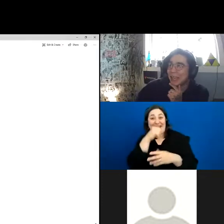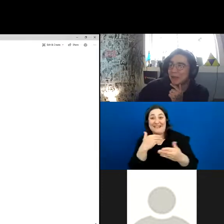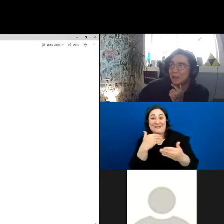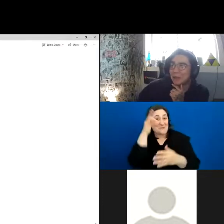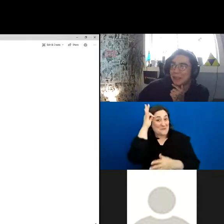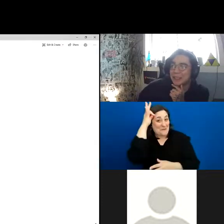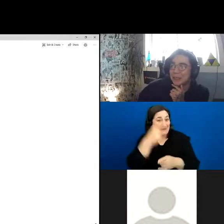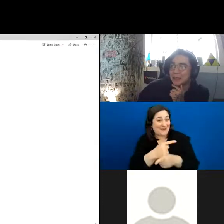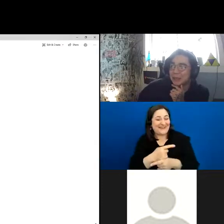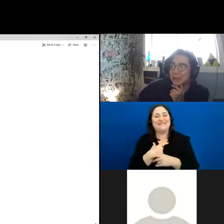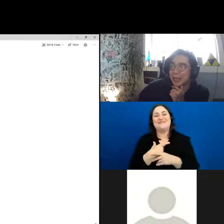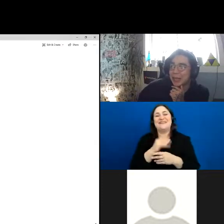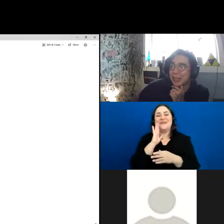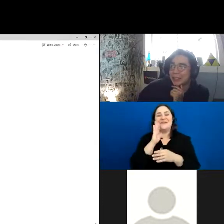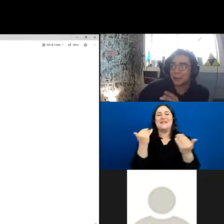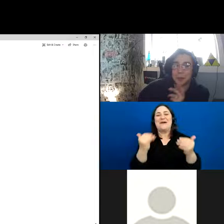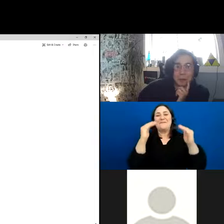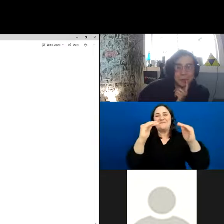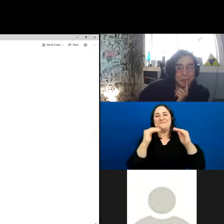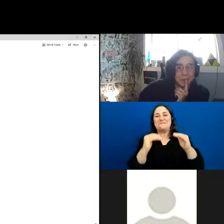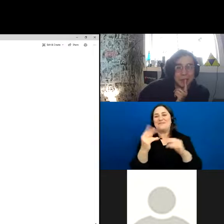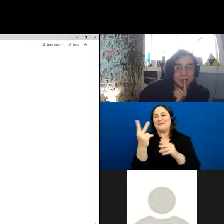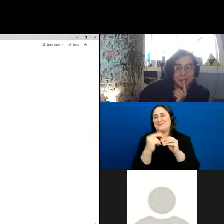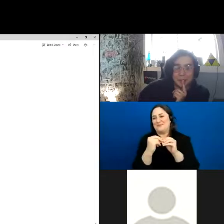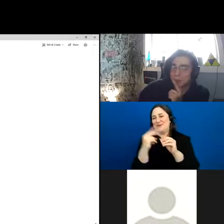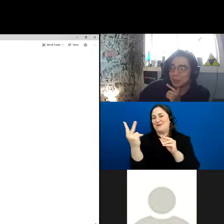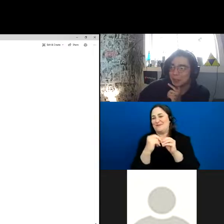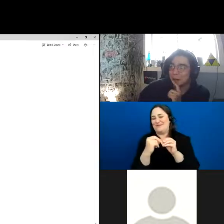We will move on to two more, we have two more that we will be showing.